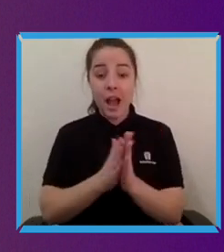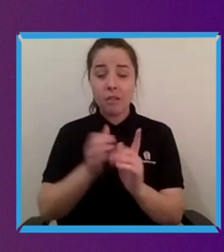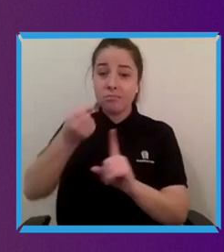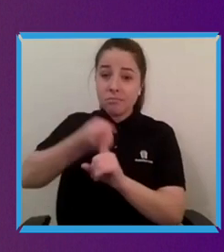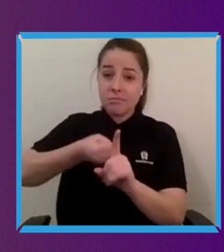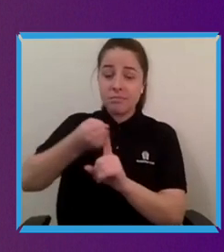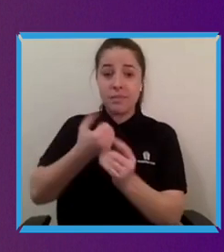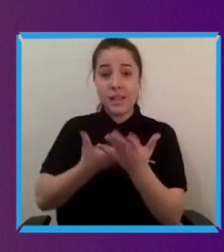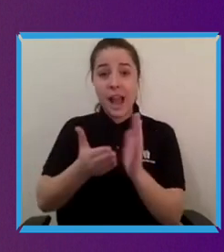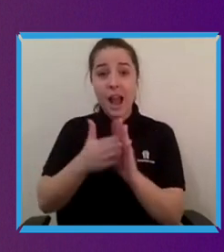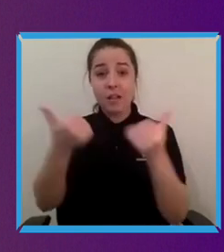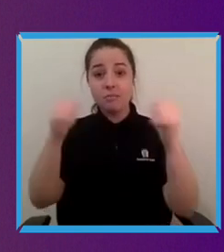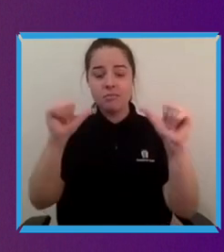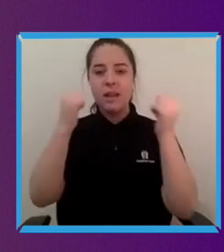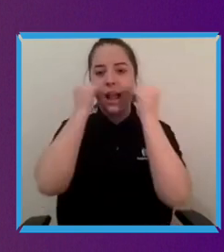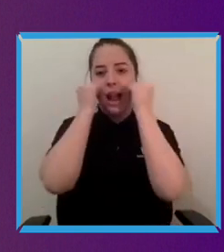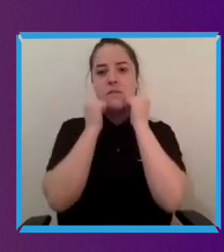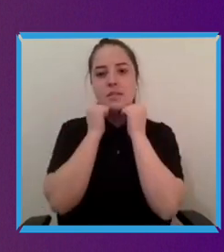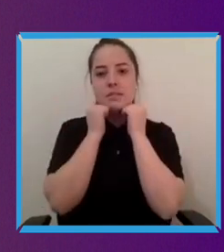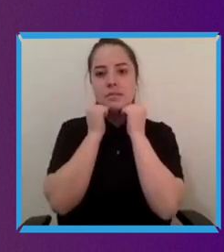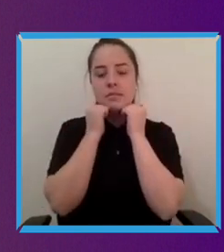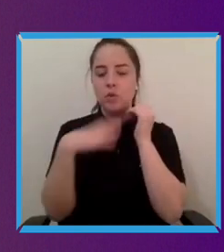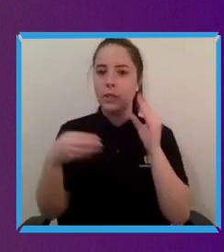evidence and we've already have in the world of